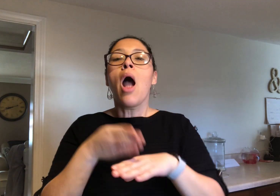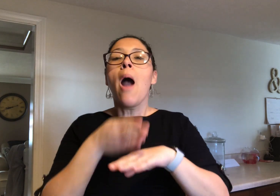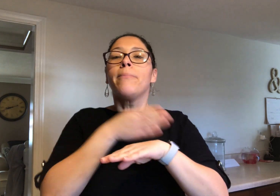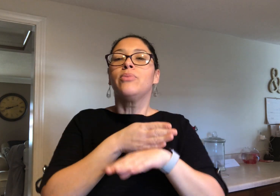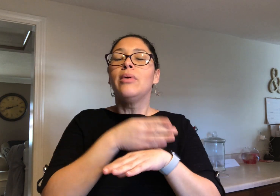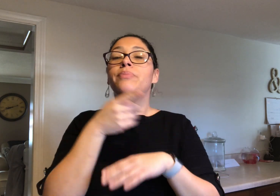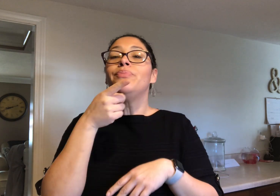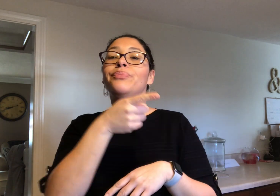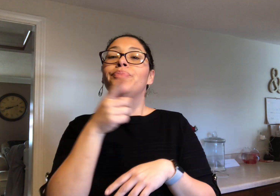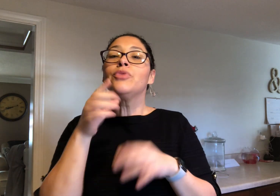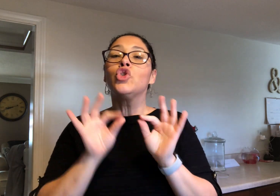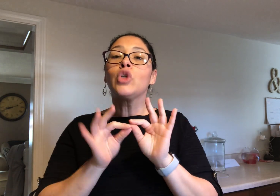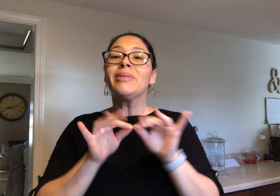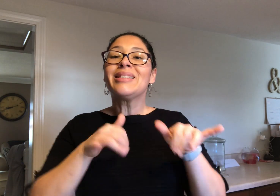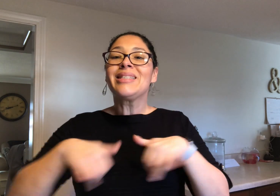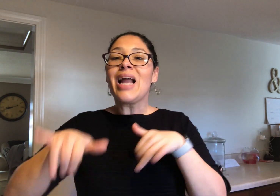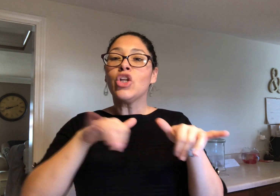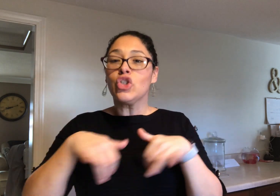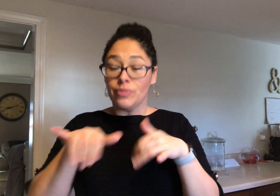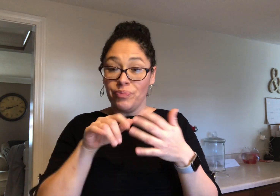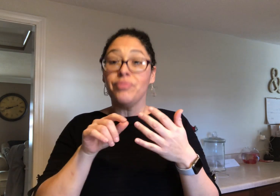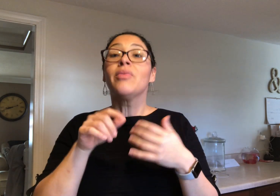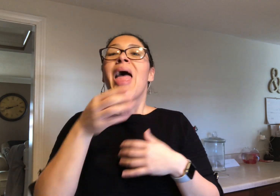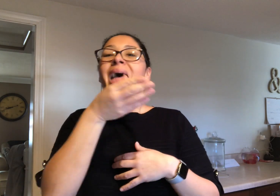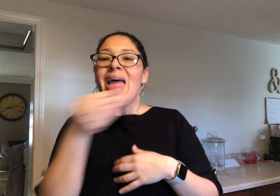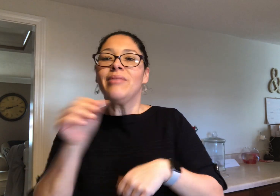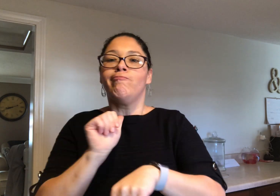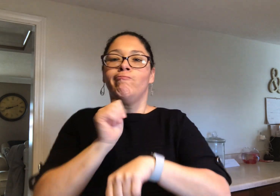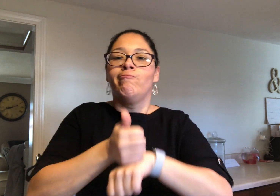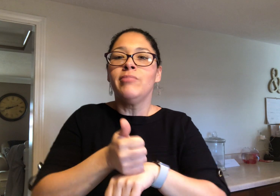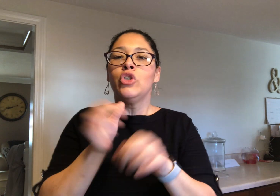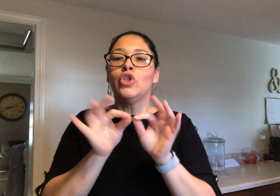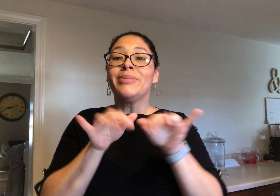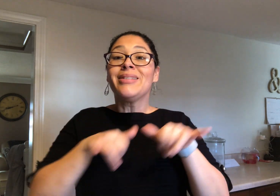Upgrading Interpreting Standards and Establishing Interpreting Standards Board.